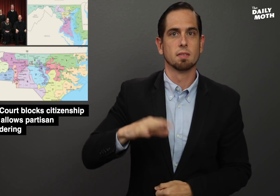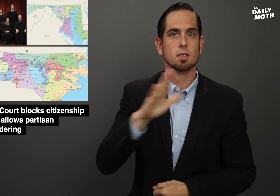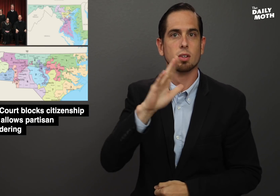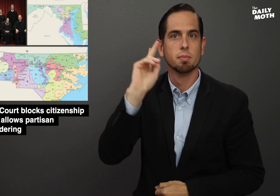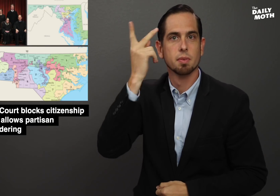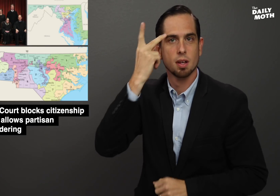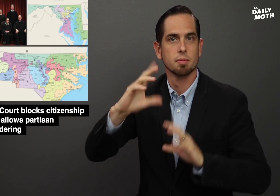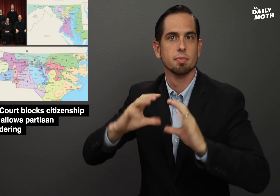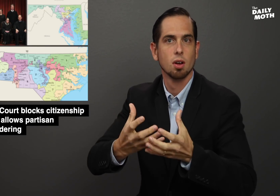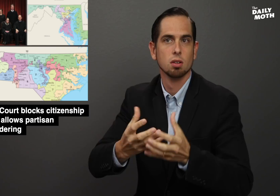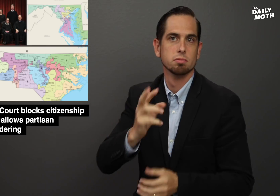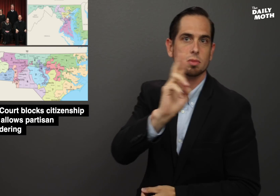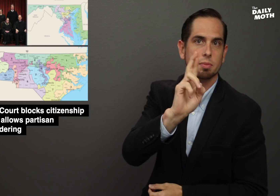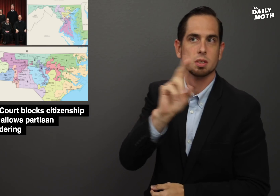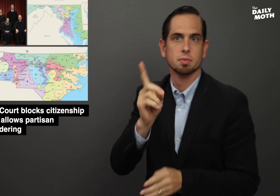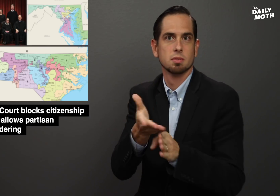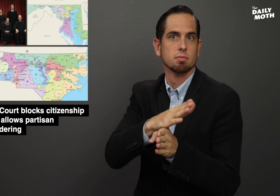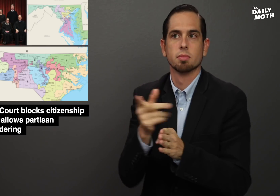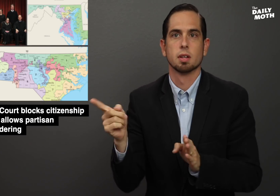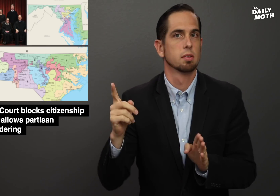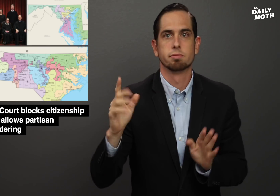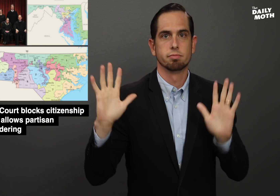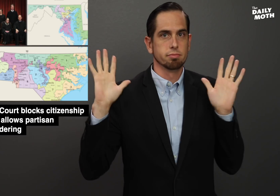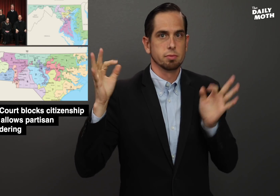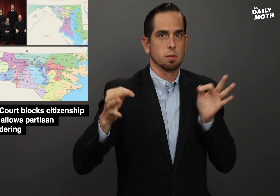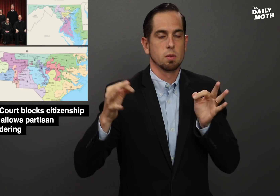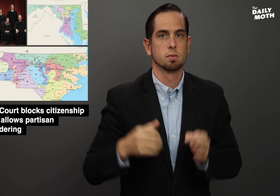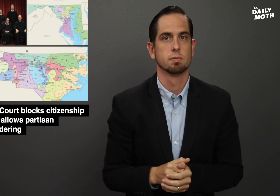to benefit their political party.